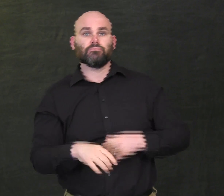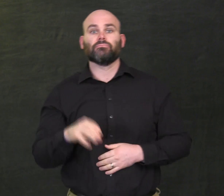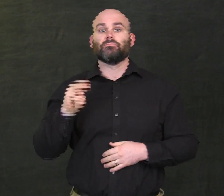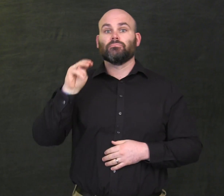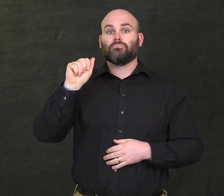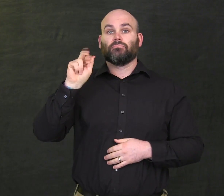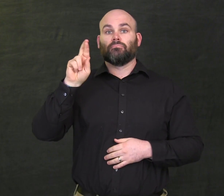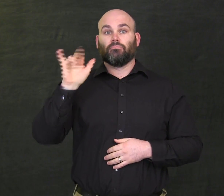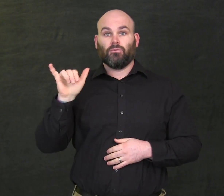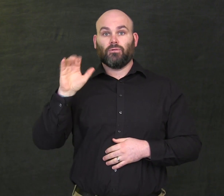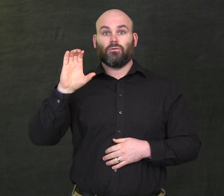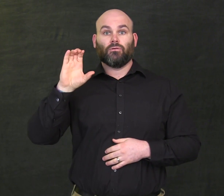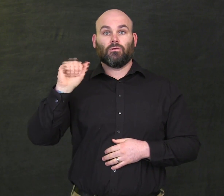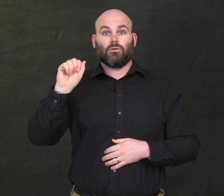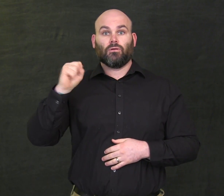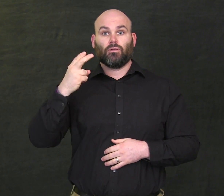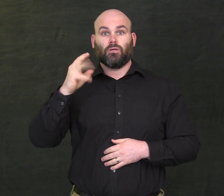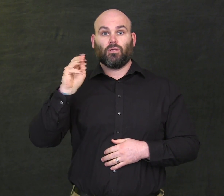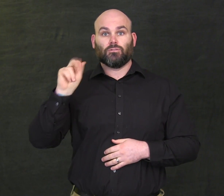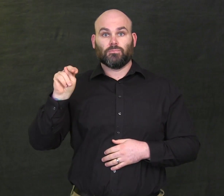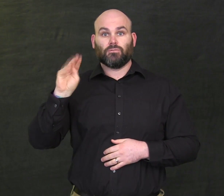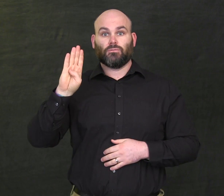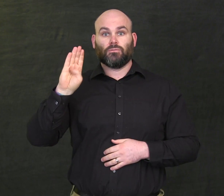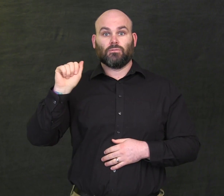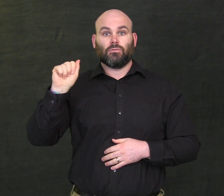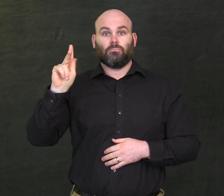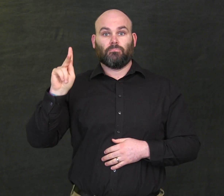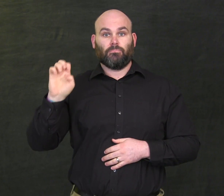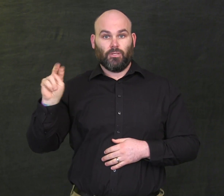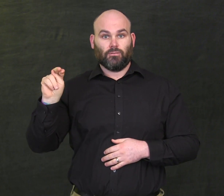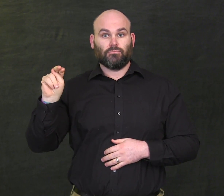Mary Cashman-Bakken,